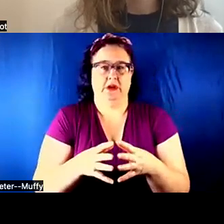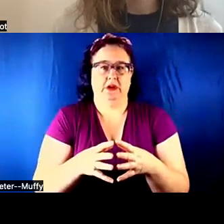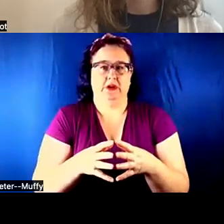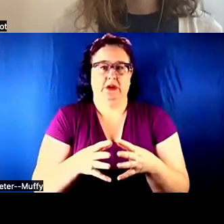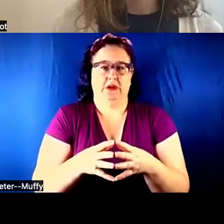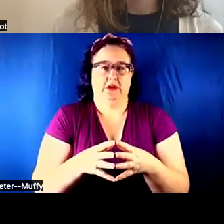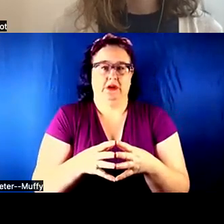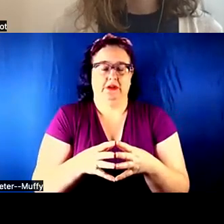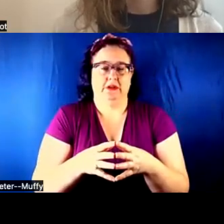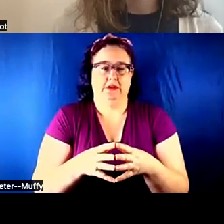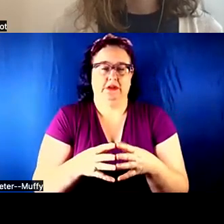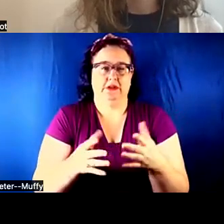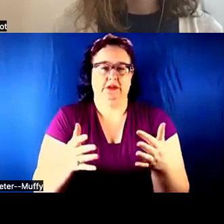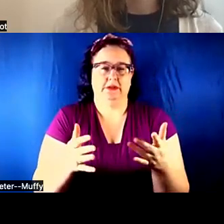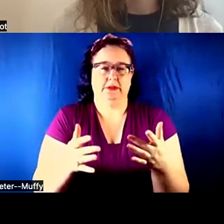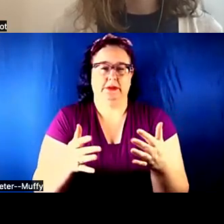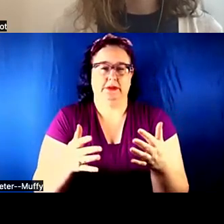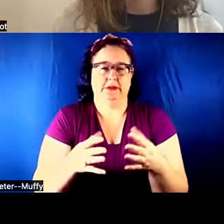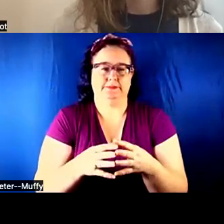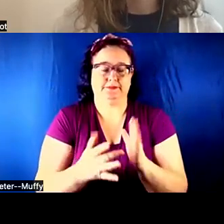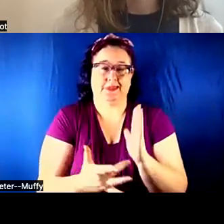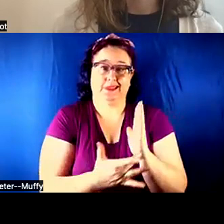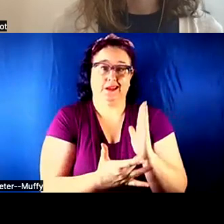The technology development and hardware